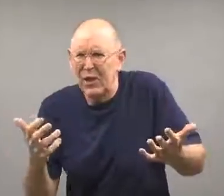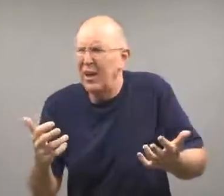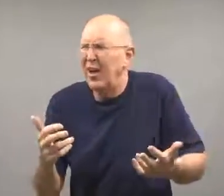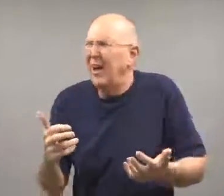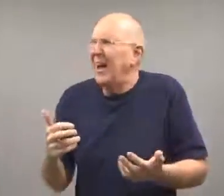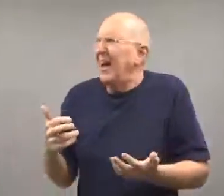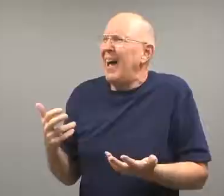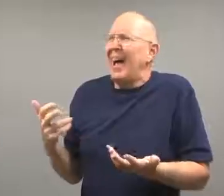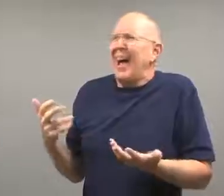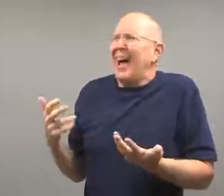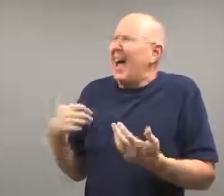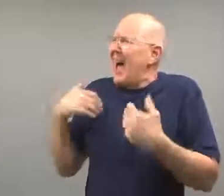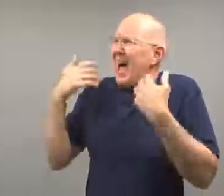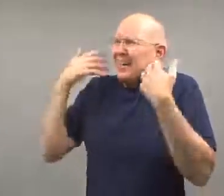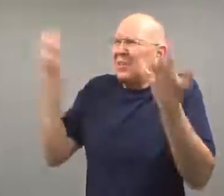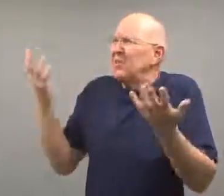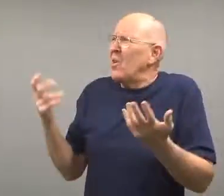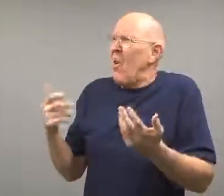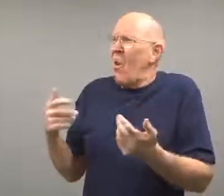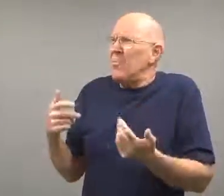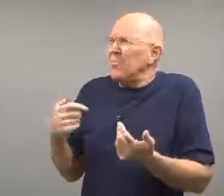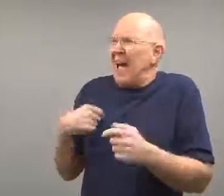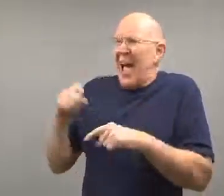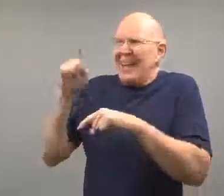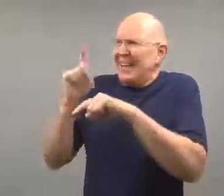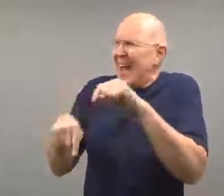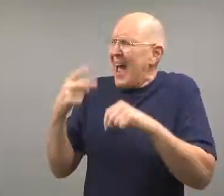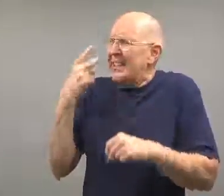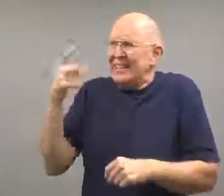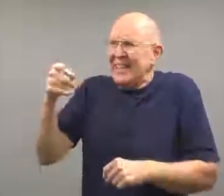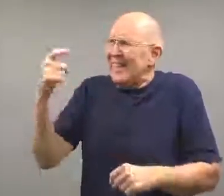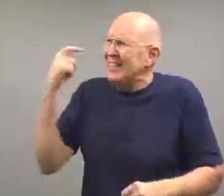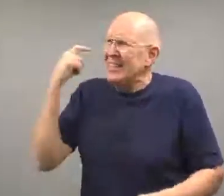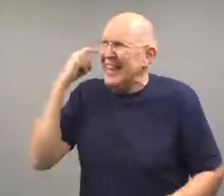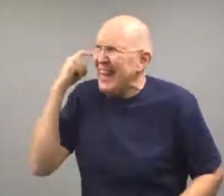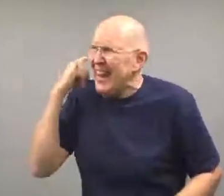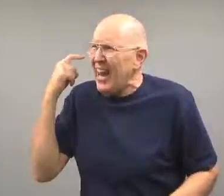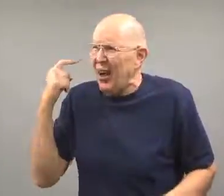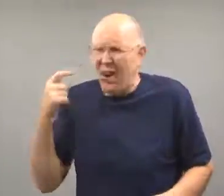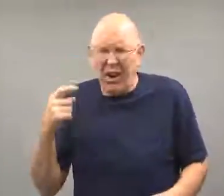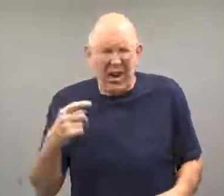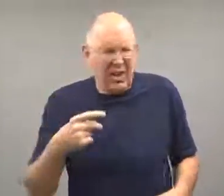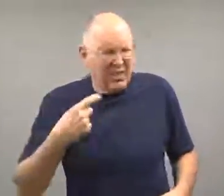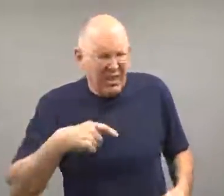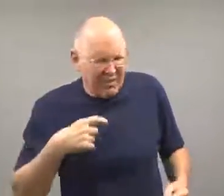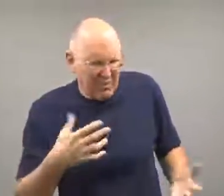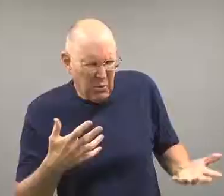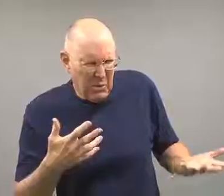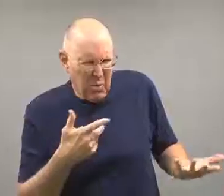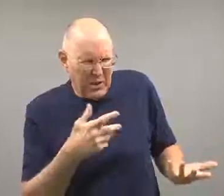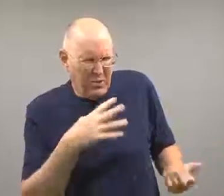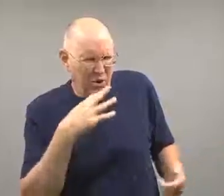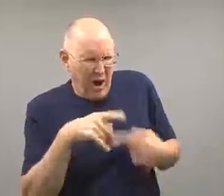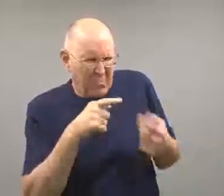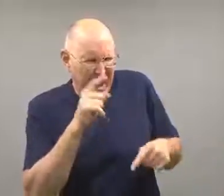The manager said, "I don't know. I couldn't see its ears!"